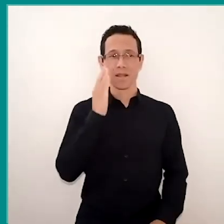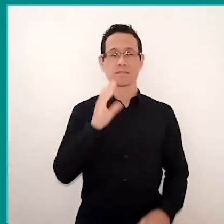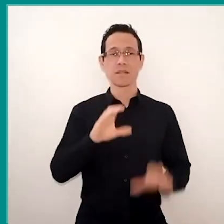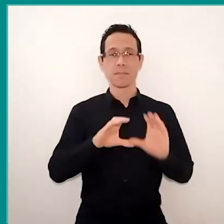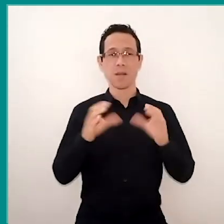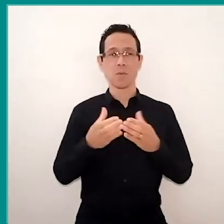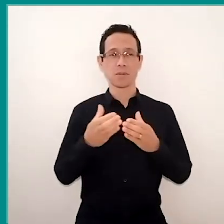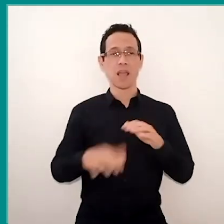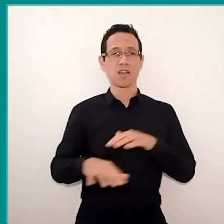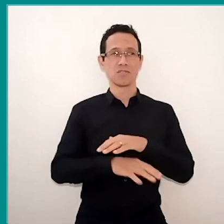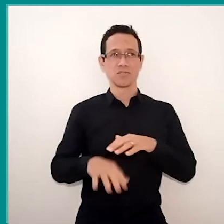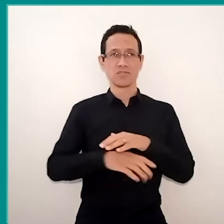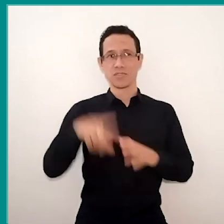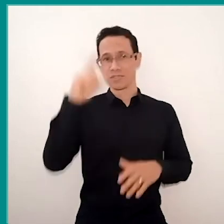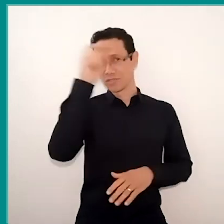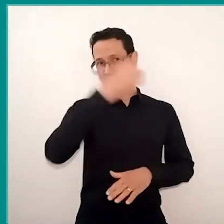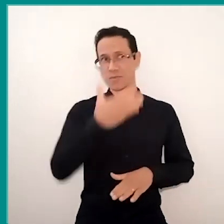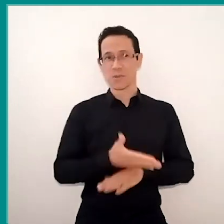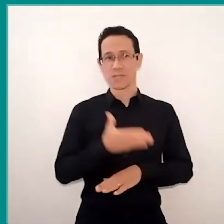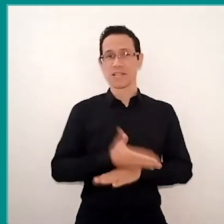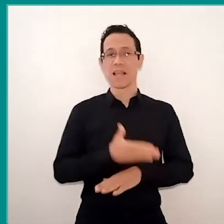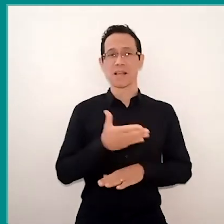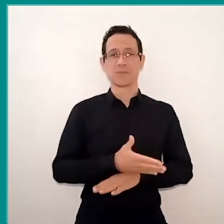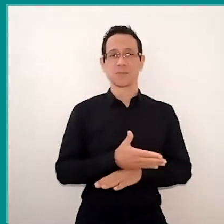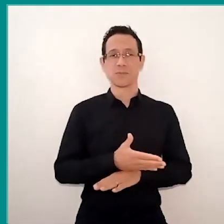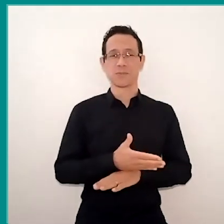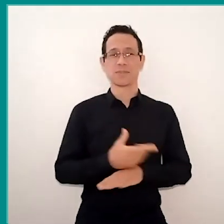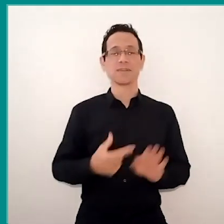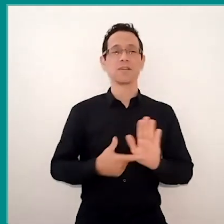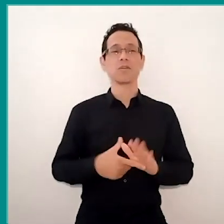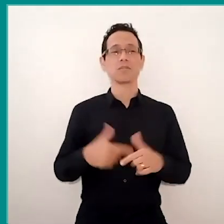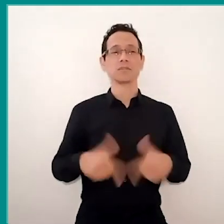and there is difficulty of access. So they promoted a job in the sense that children